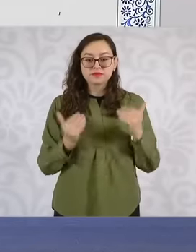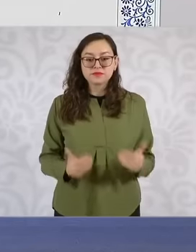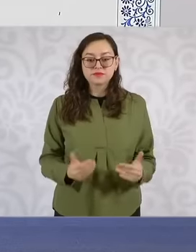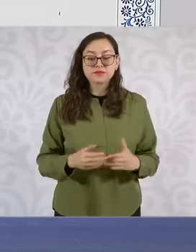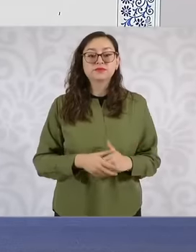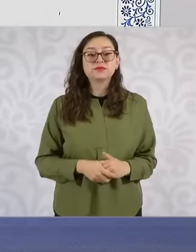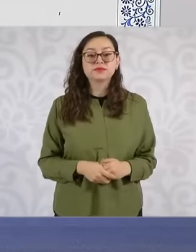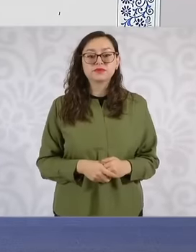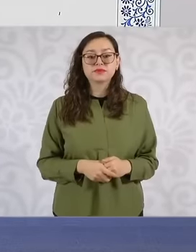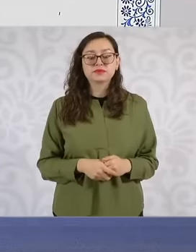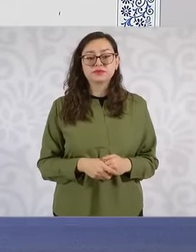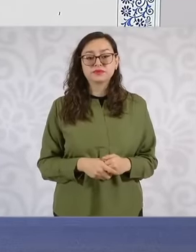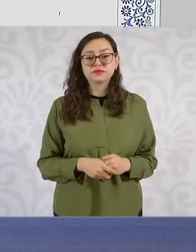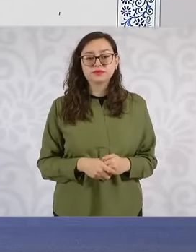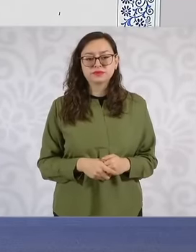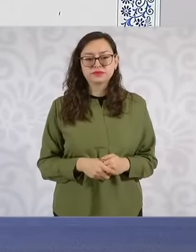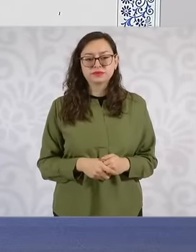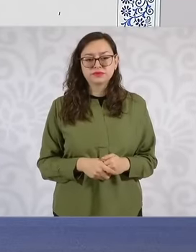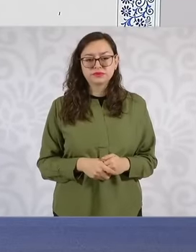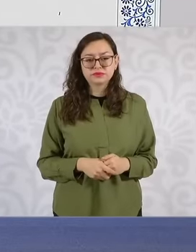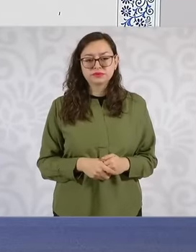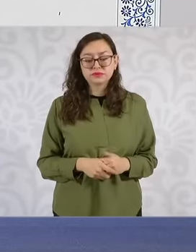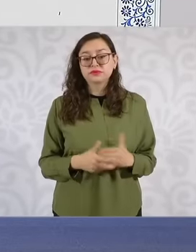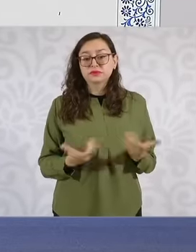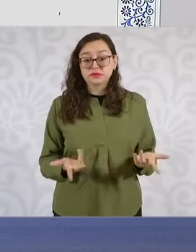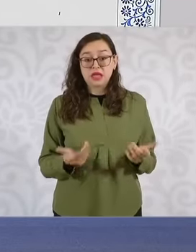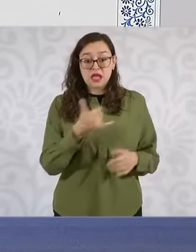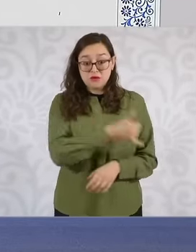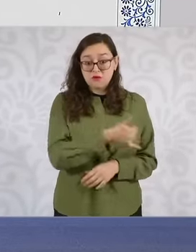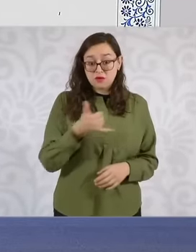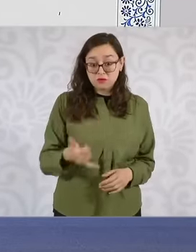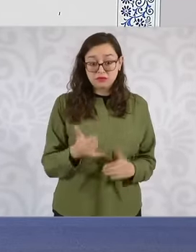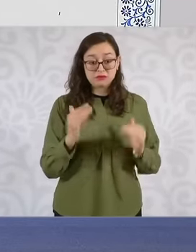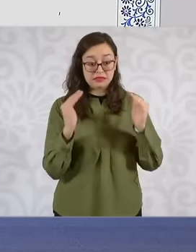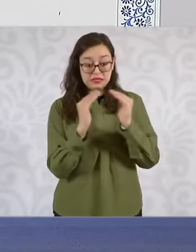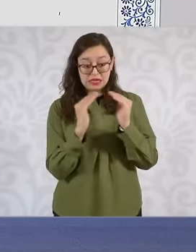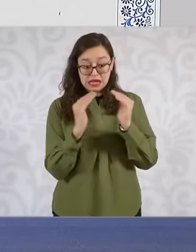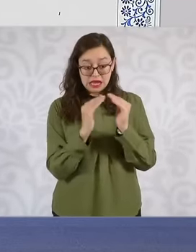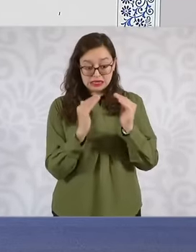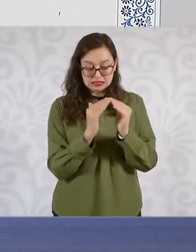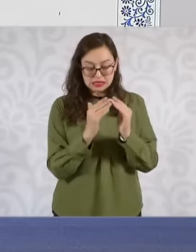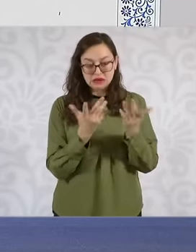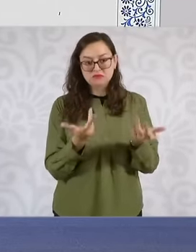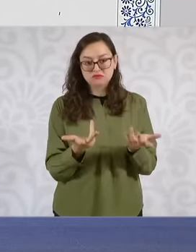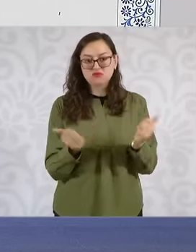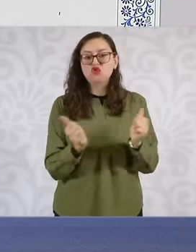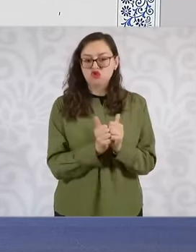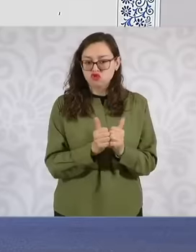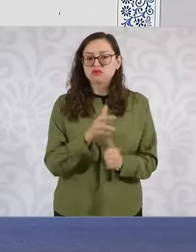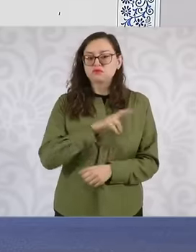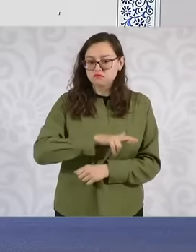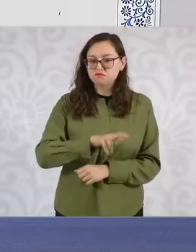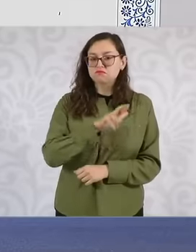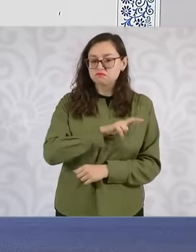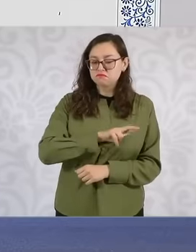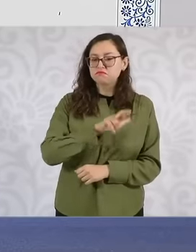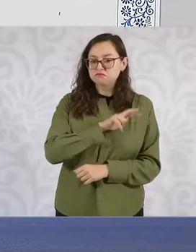affordable housing will be available in the rental scheme where the rents